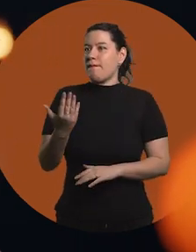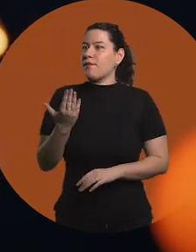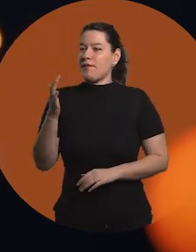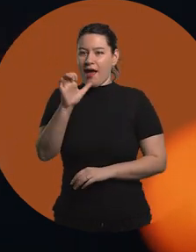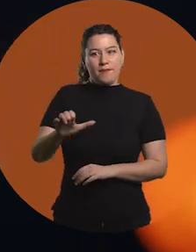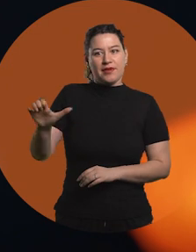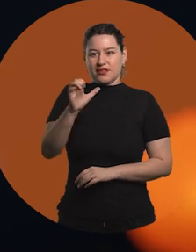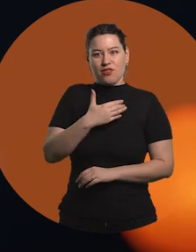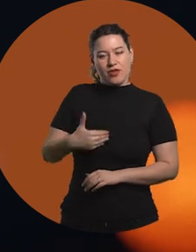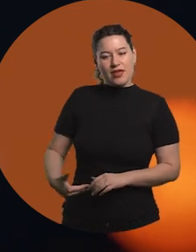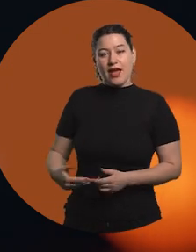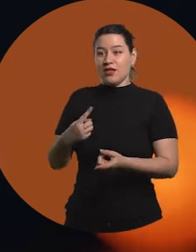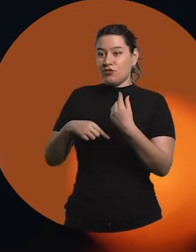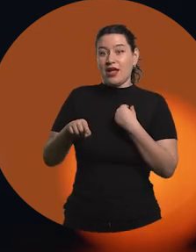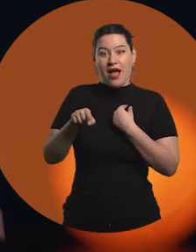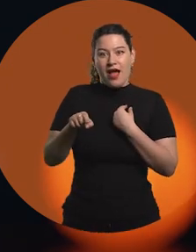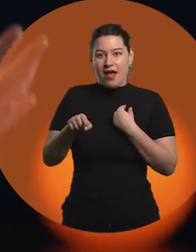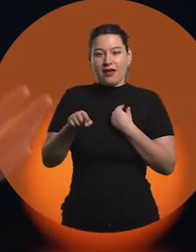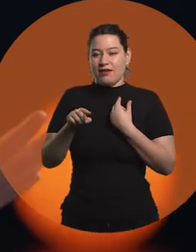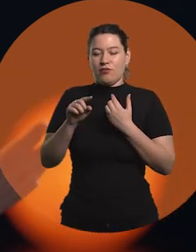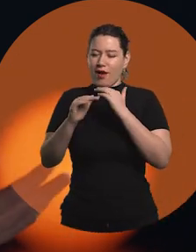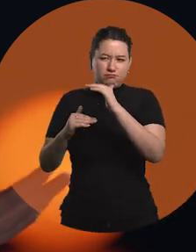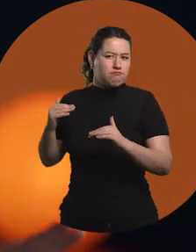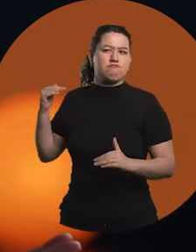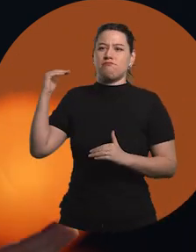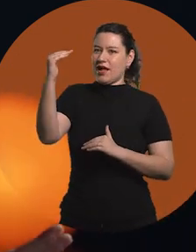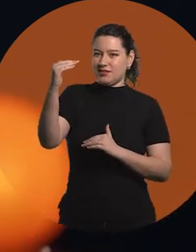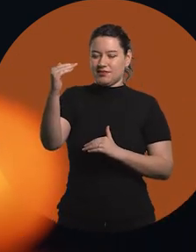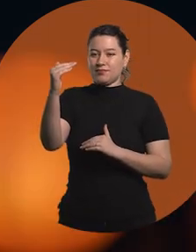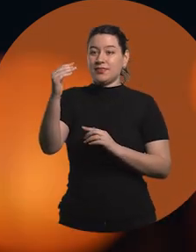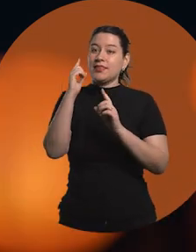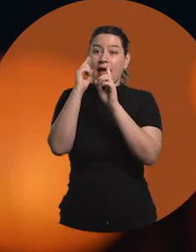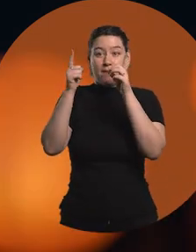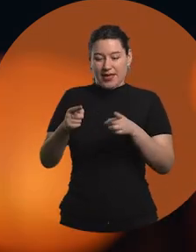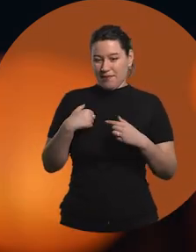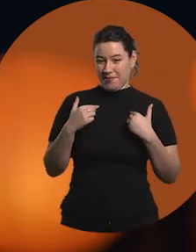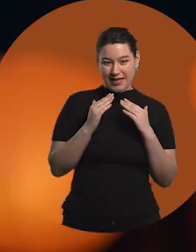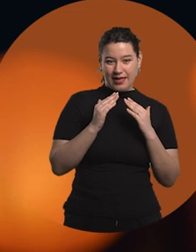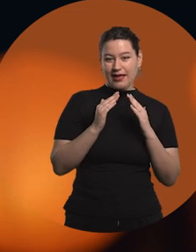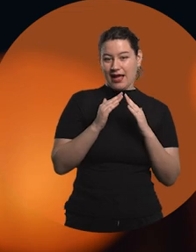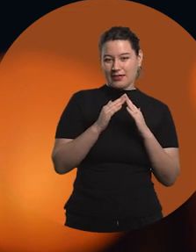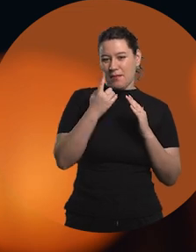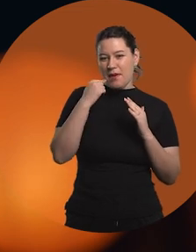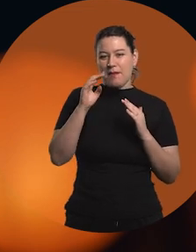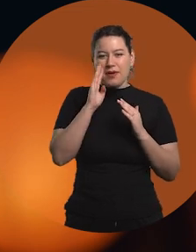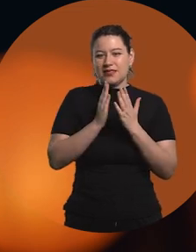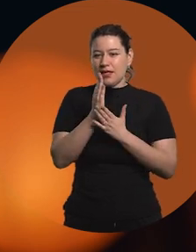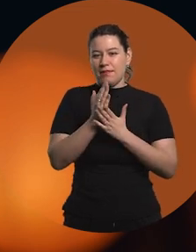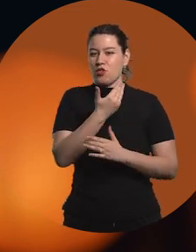and take that to the next level somehow. Even in my house my parents always had a company,